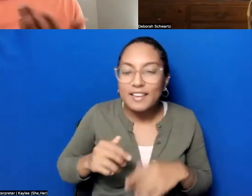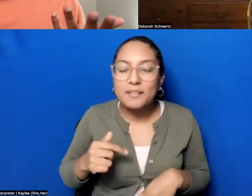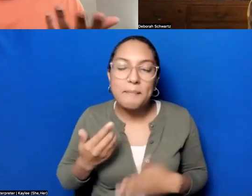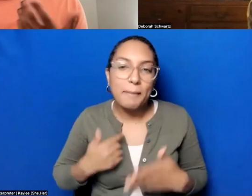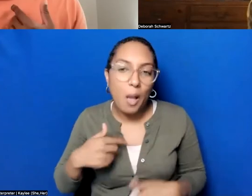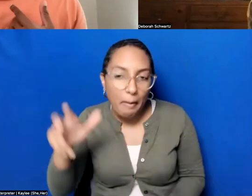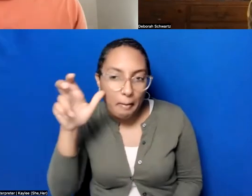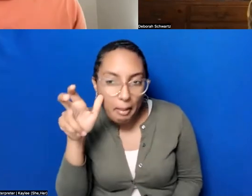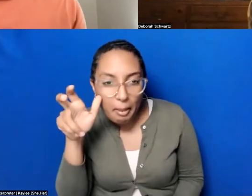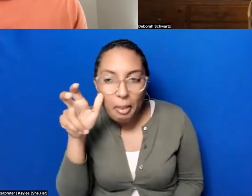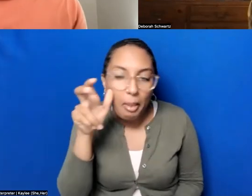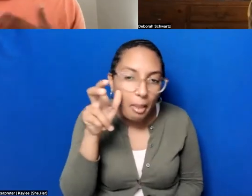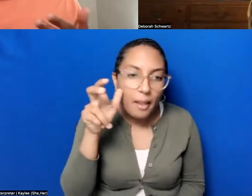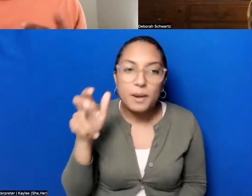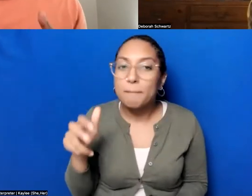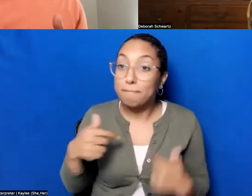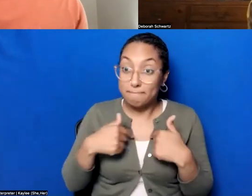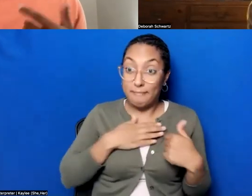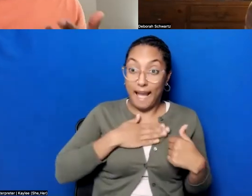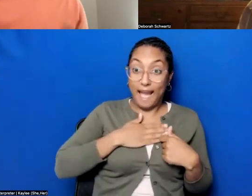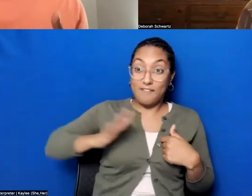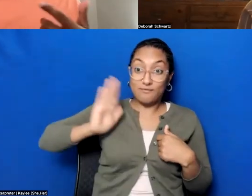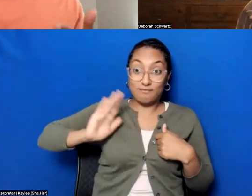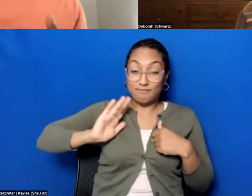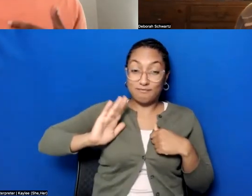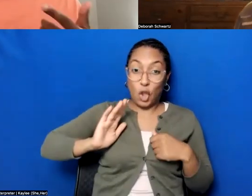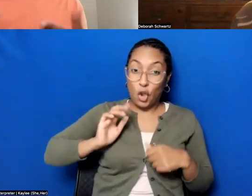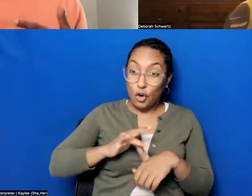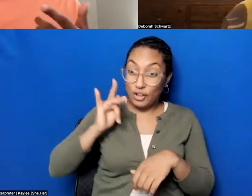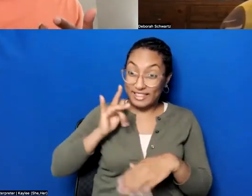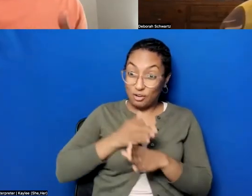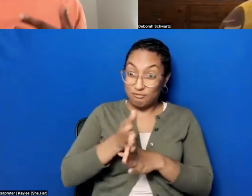like my first oral histories were not perfect, so oral history is an iterative practice where